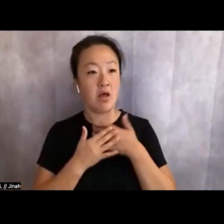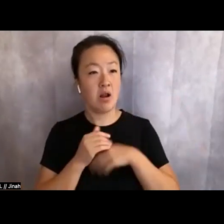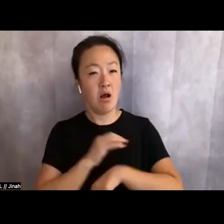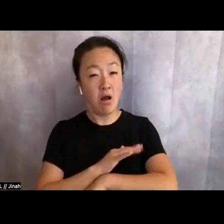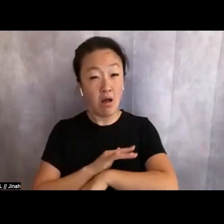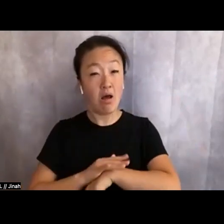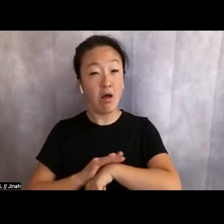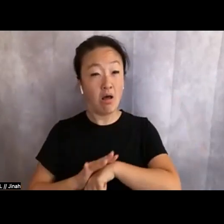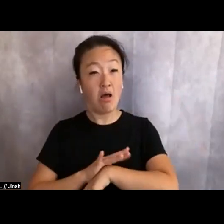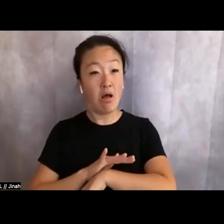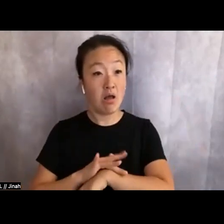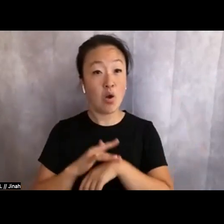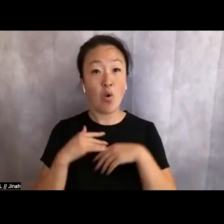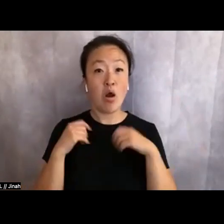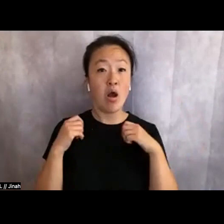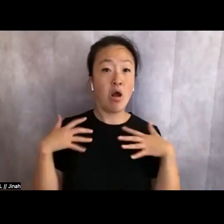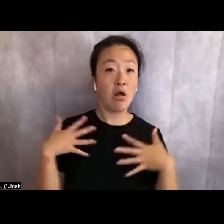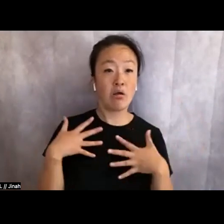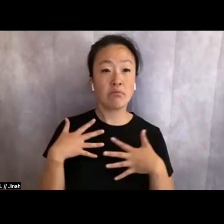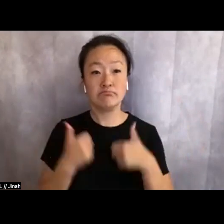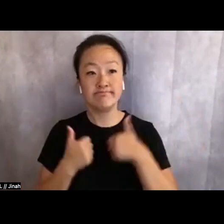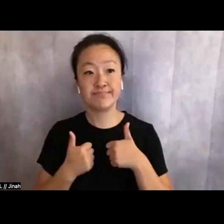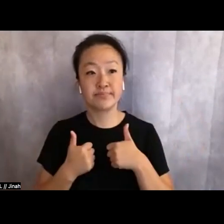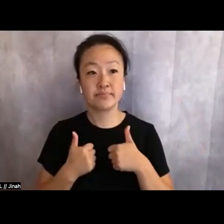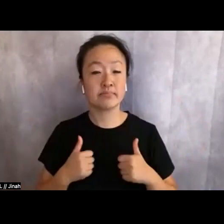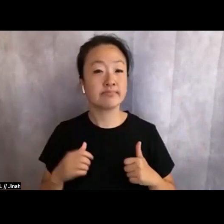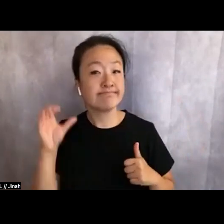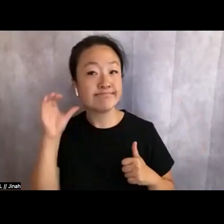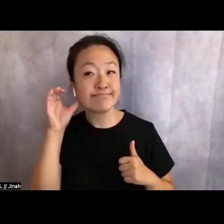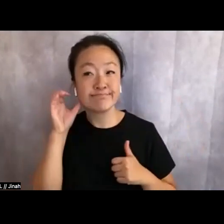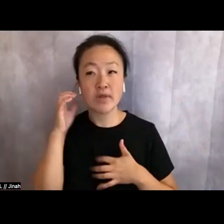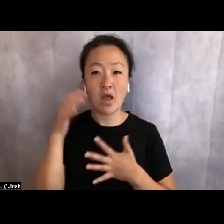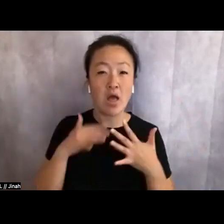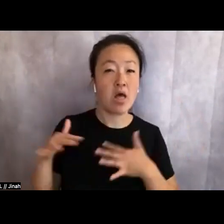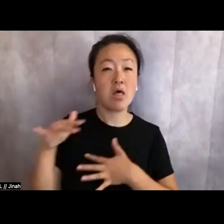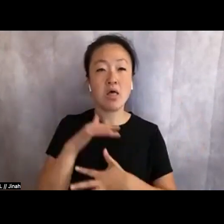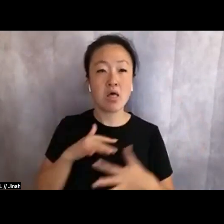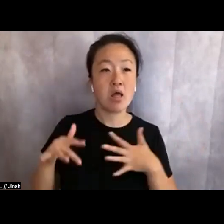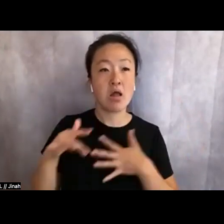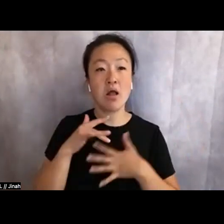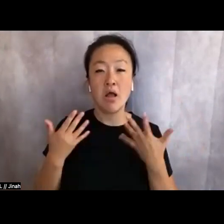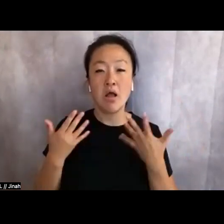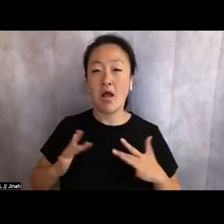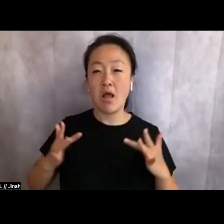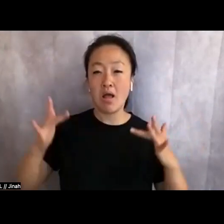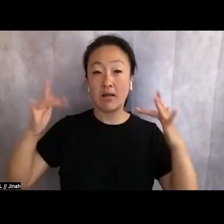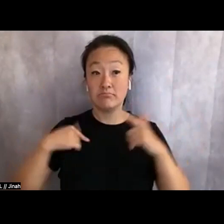powered? You could hear the storm of him bedazzled in sparkles— did I mention he